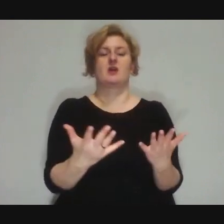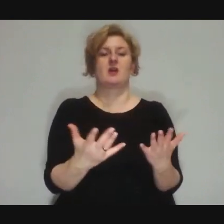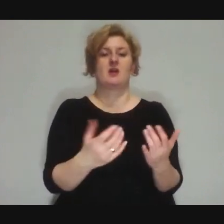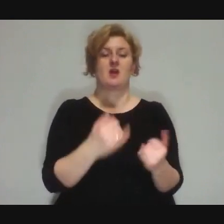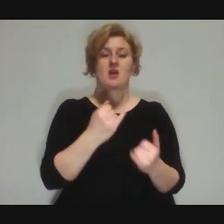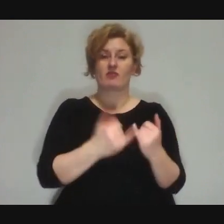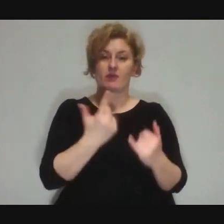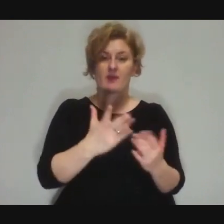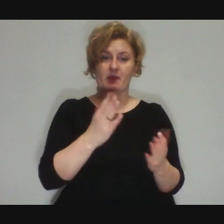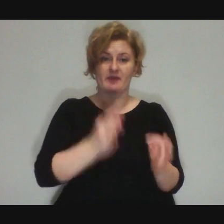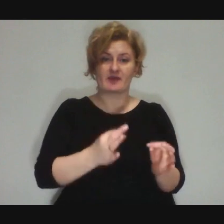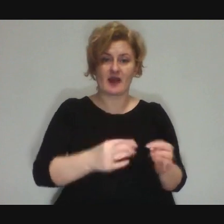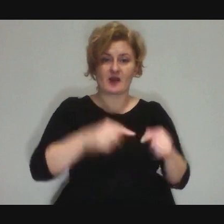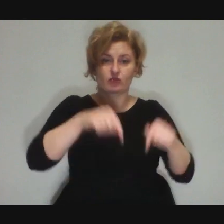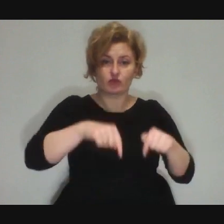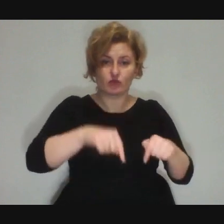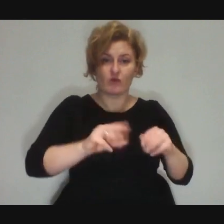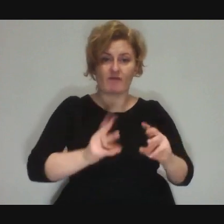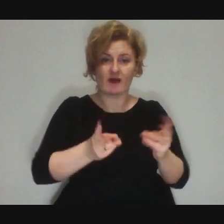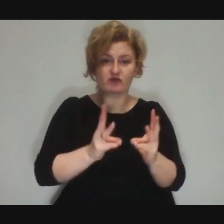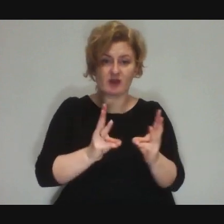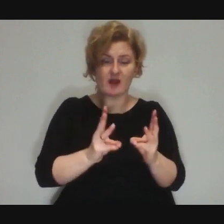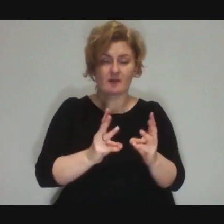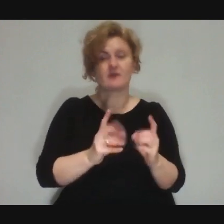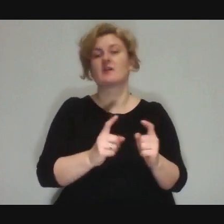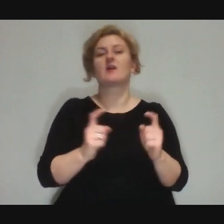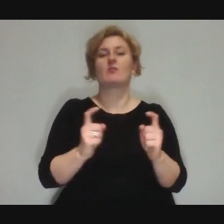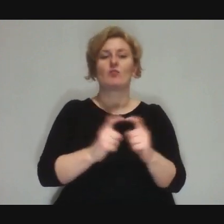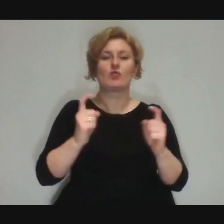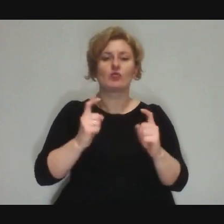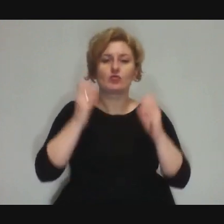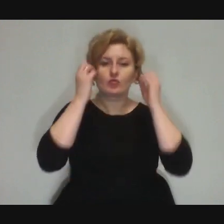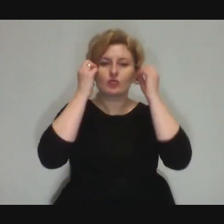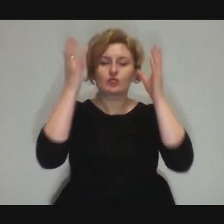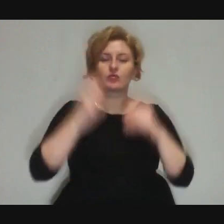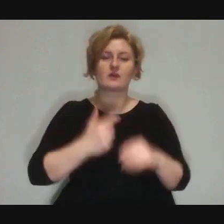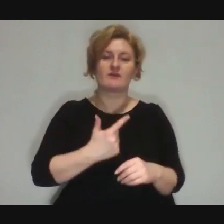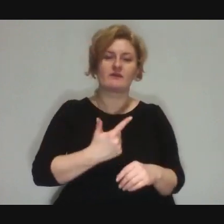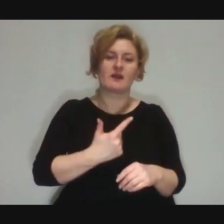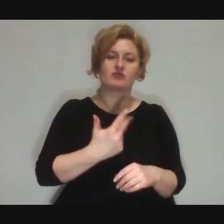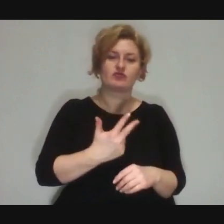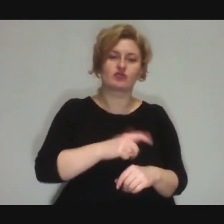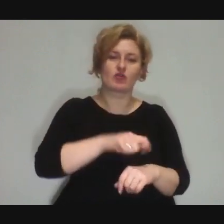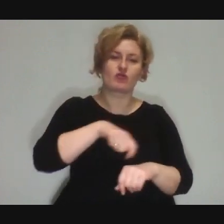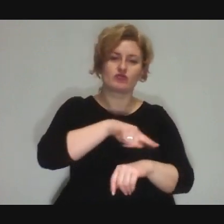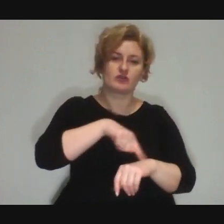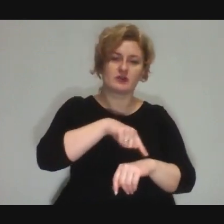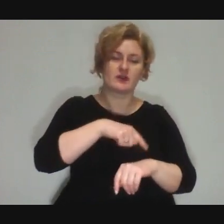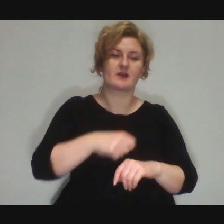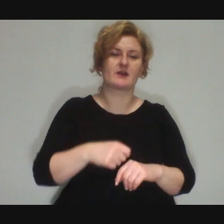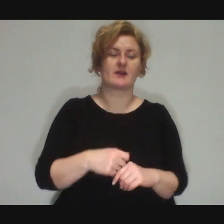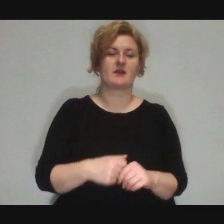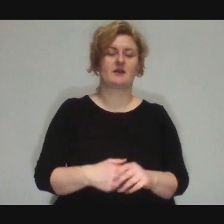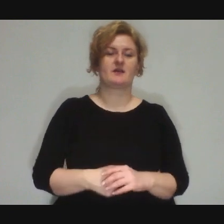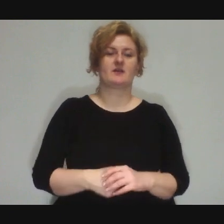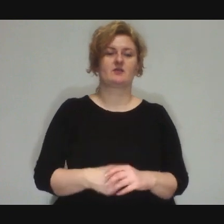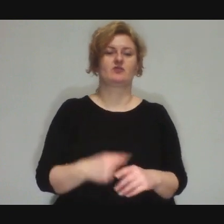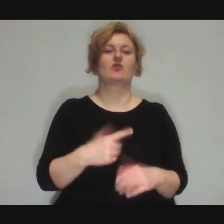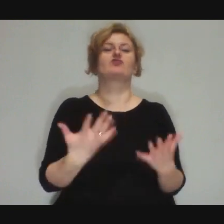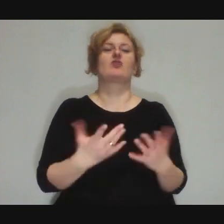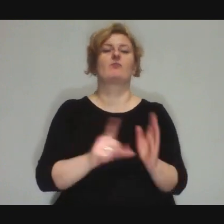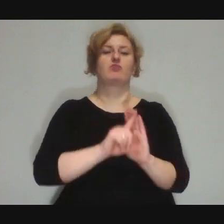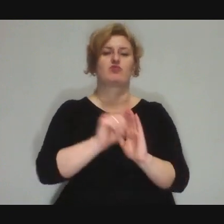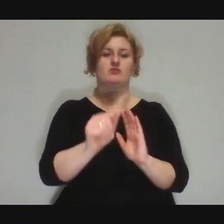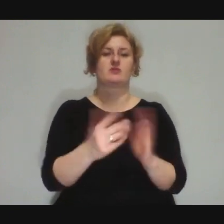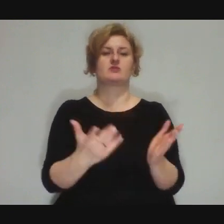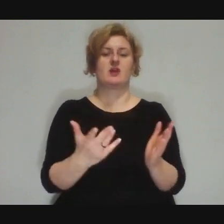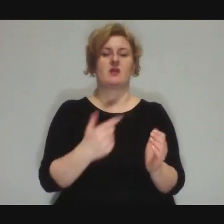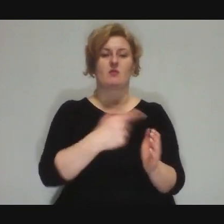If he's not at the cultural centre for two or three hours that day, he'll go to the other gate,